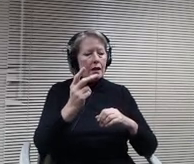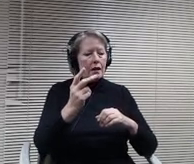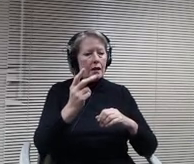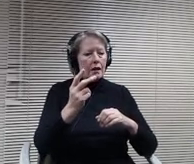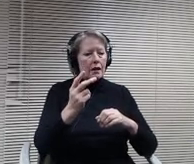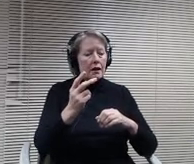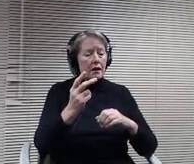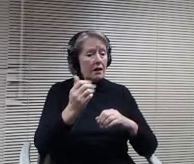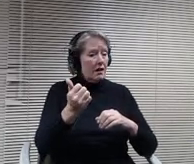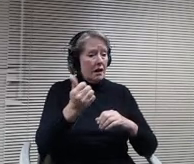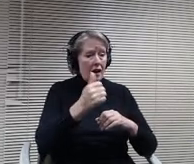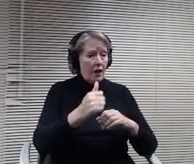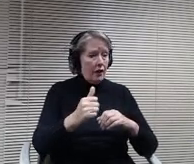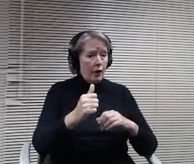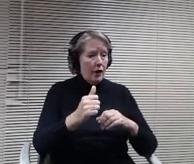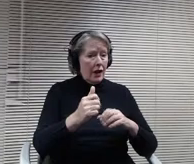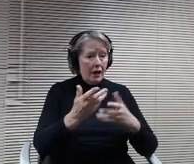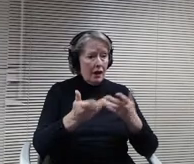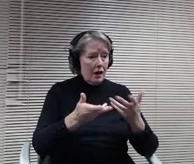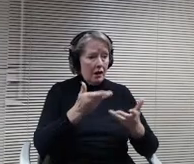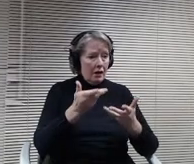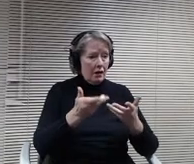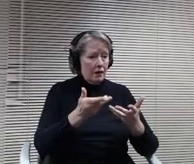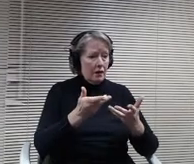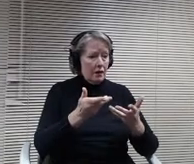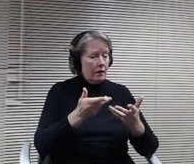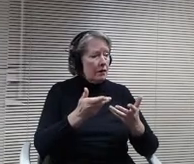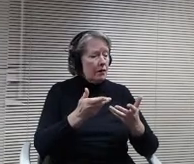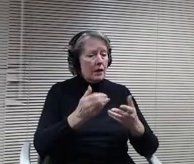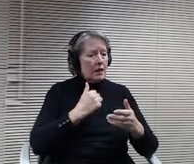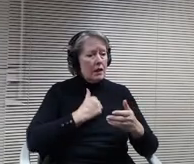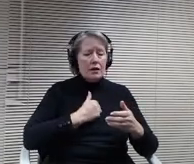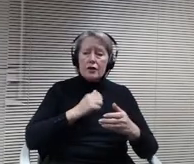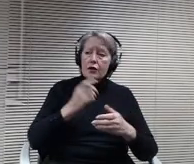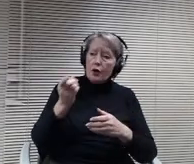I yeah sorry. Doctors and doctors are members of the